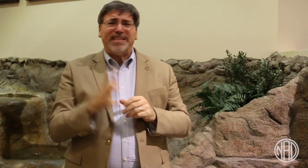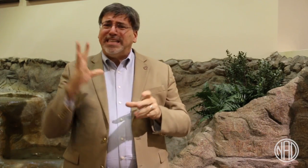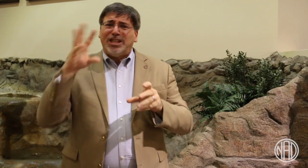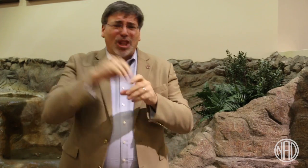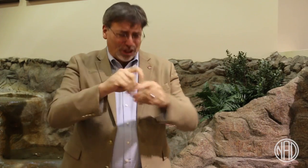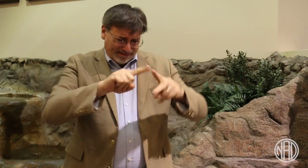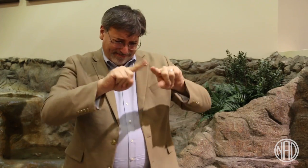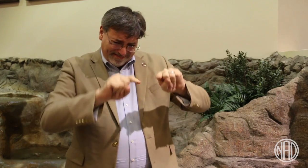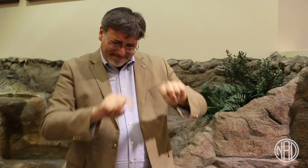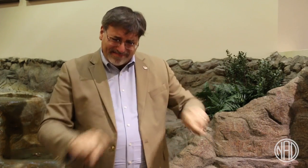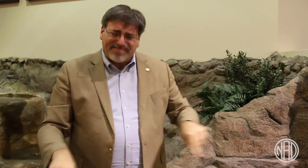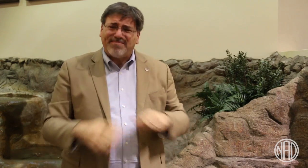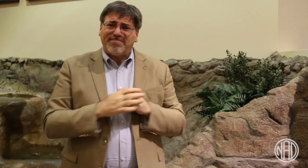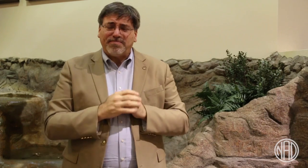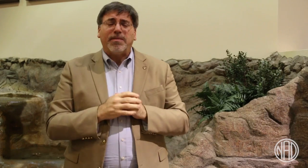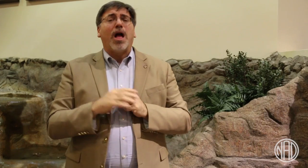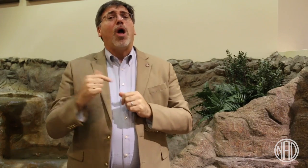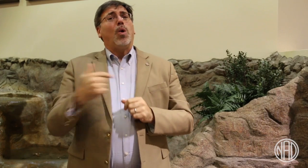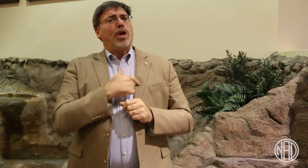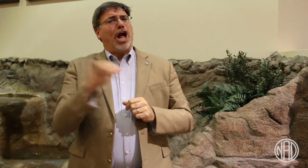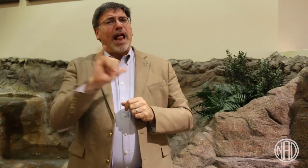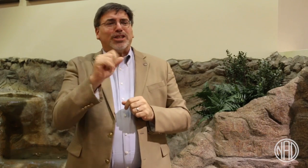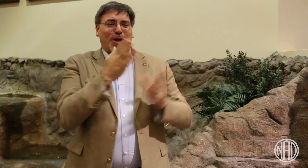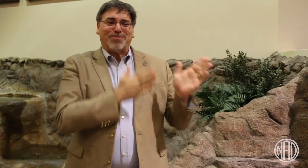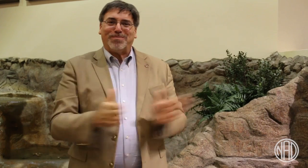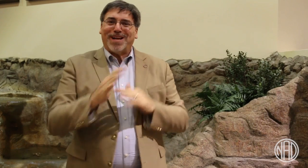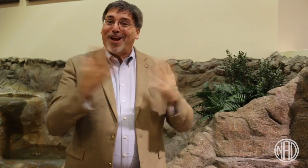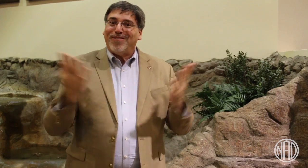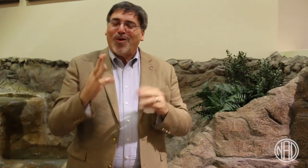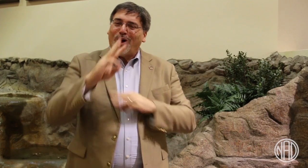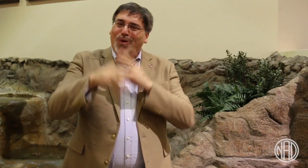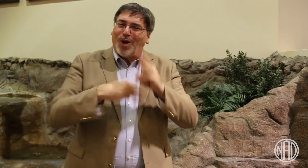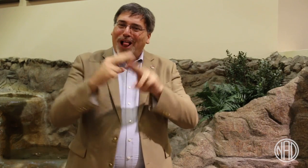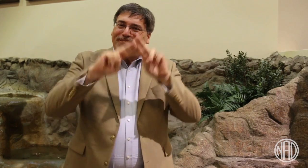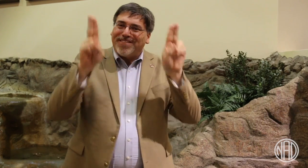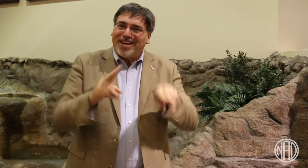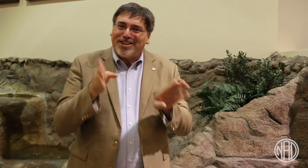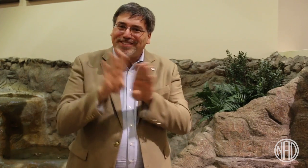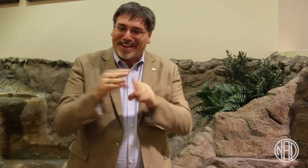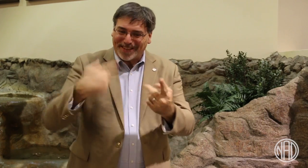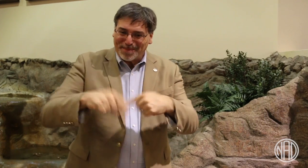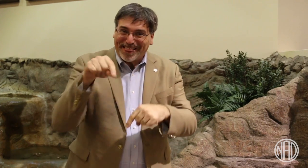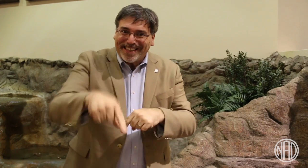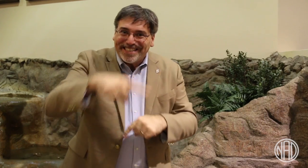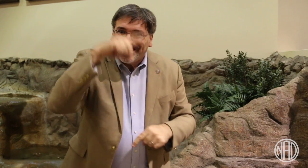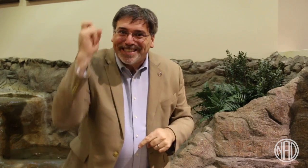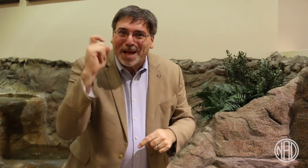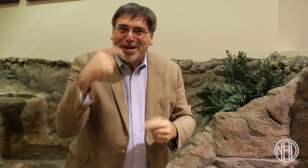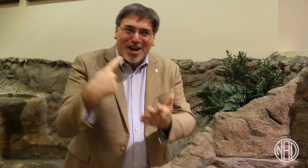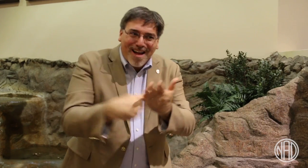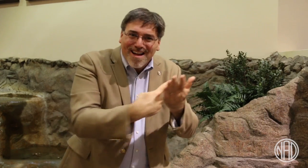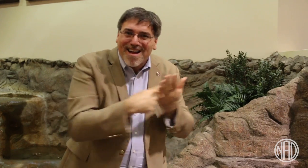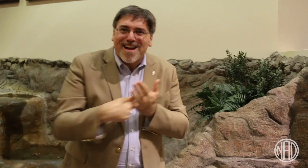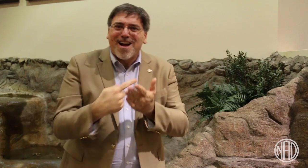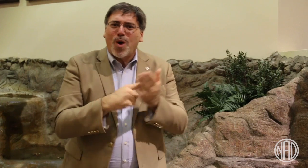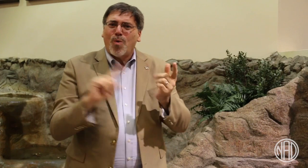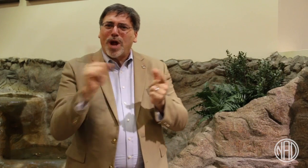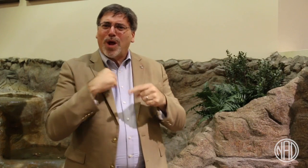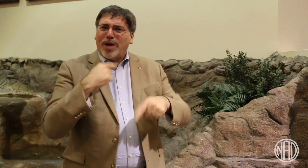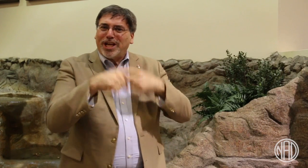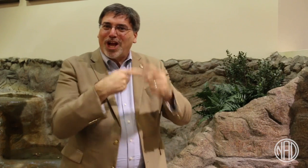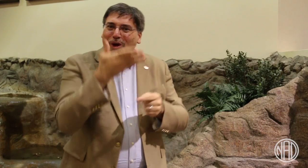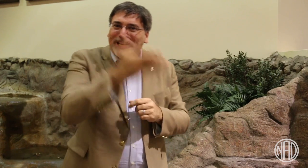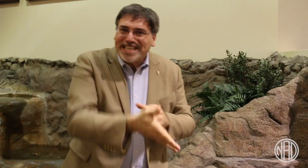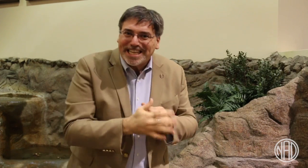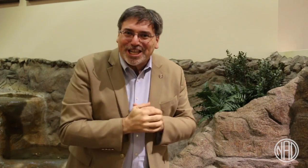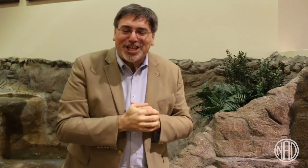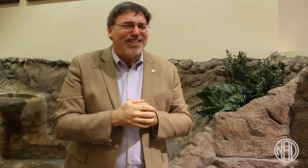The NAD is also preparing for the upcoming World Federation for the Deaf Congress this summer!